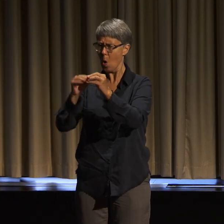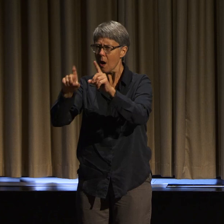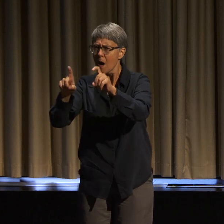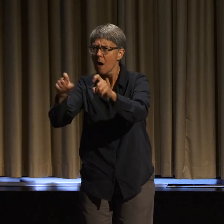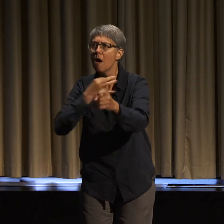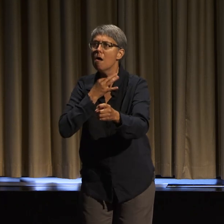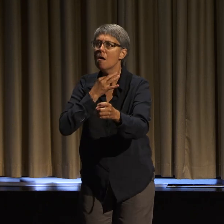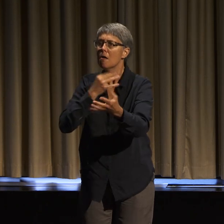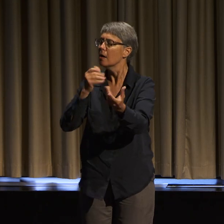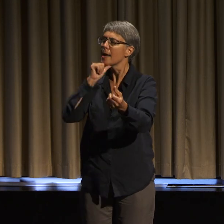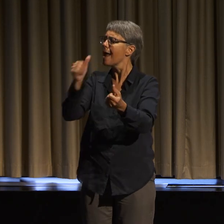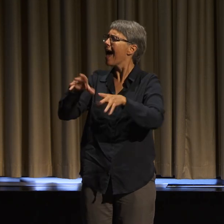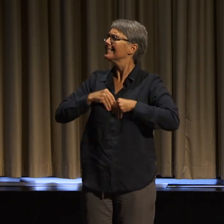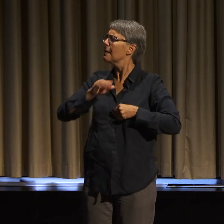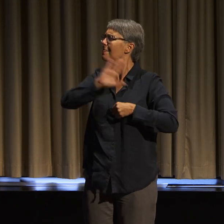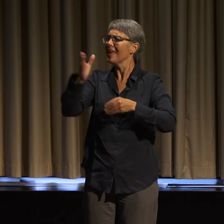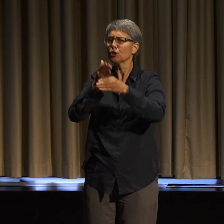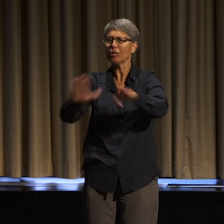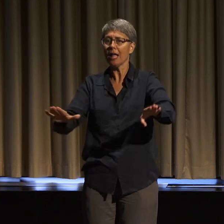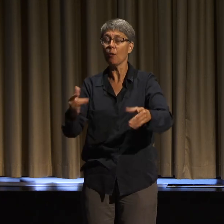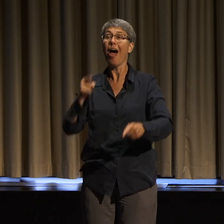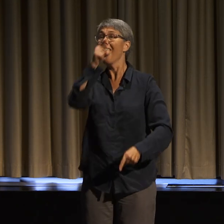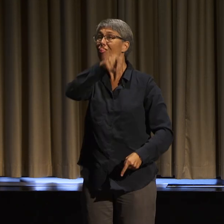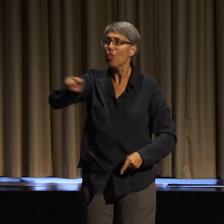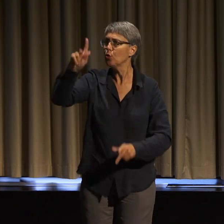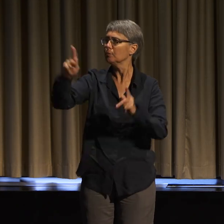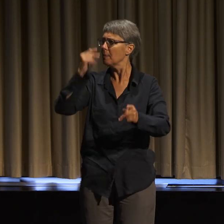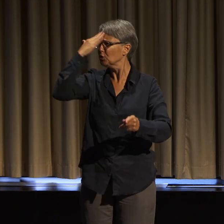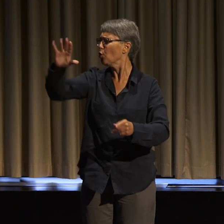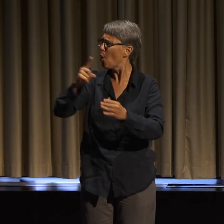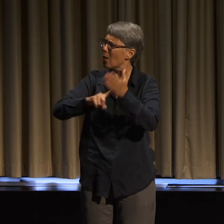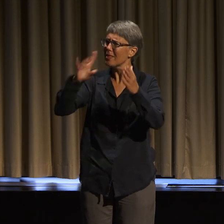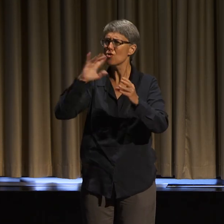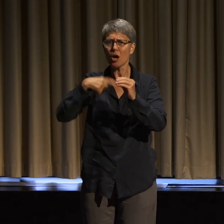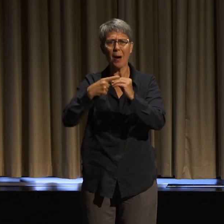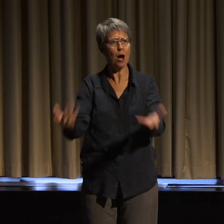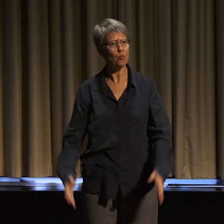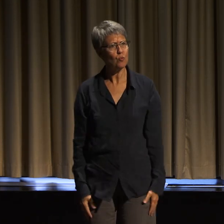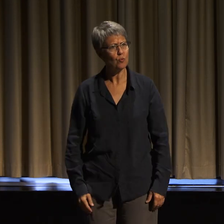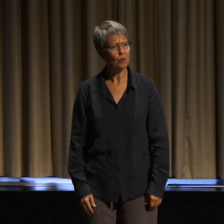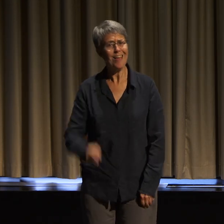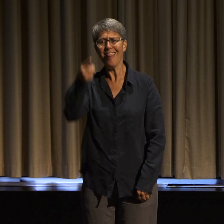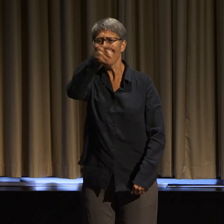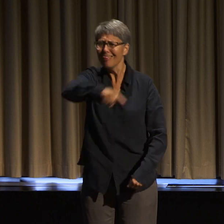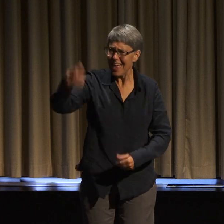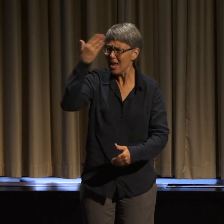Because people have not done their own work to educate themselves to be able to meet us.